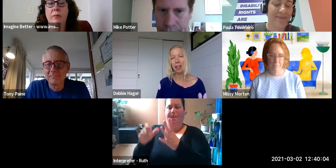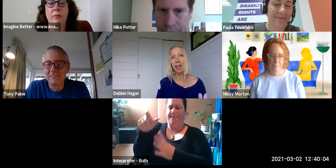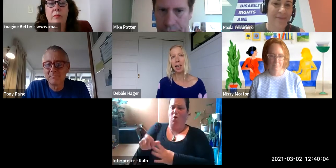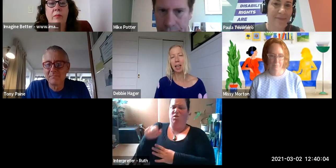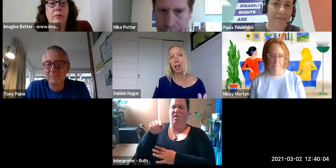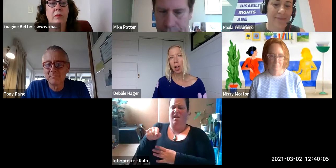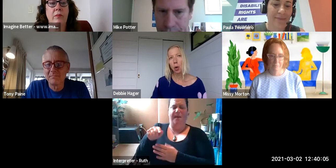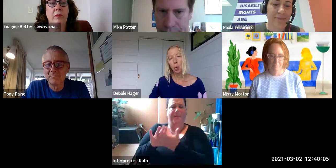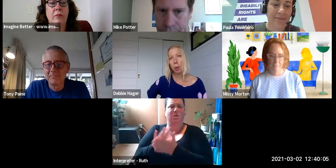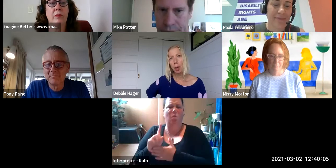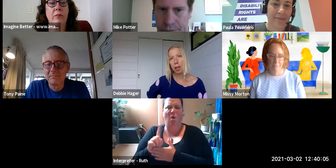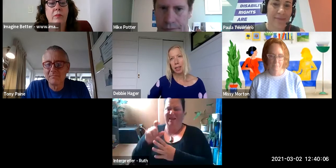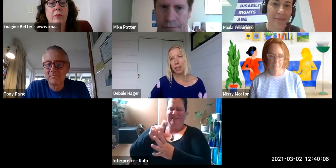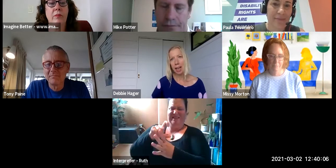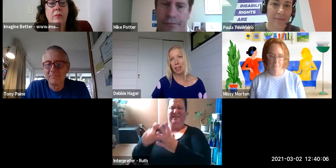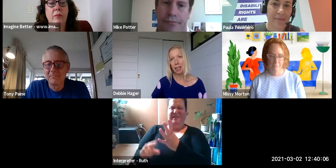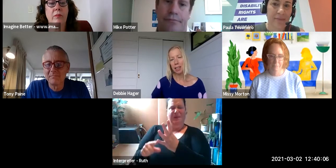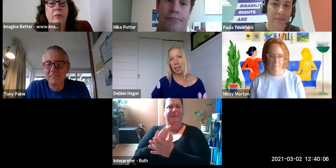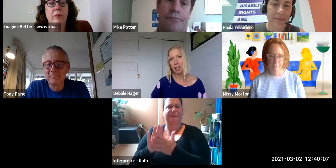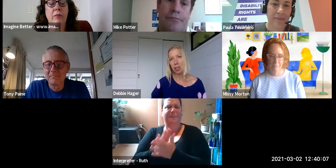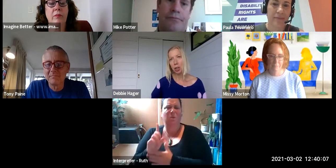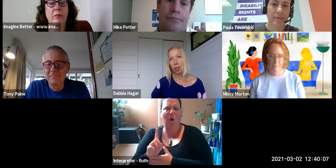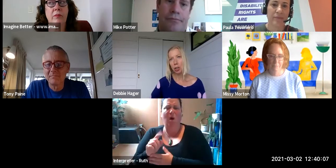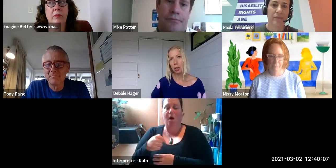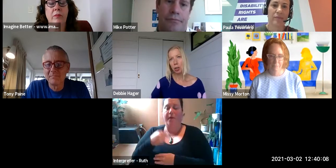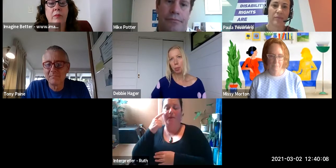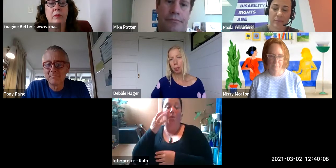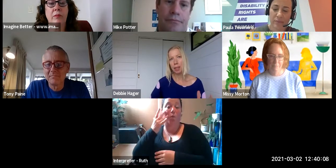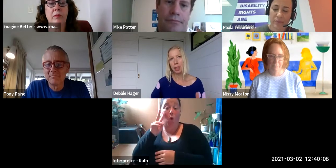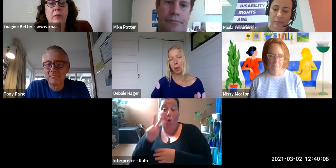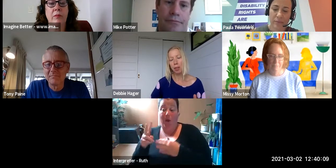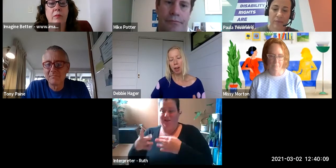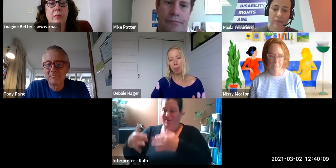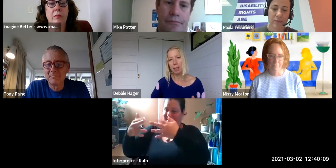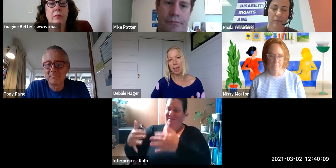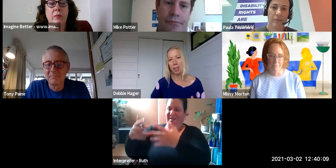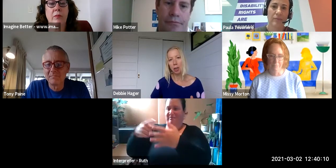I think one in the disability community, one of the things that often people talk to me about and I've certainly experienced this myself growing up, is that-this real sort